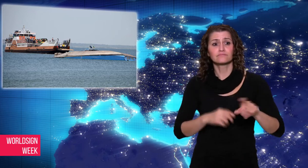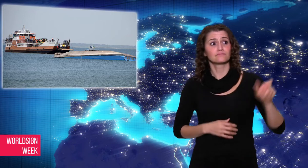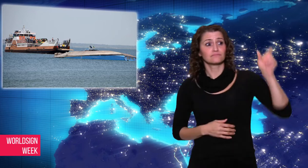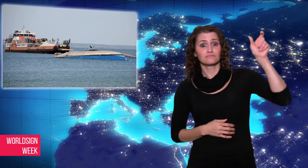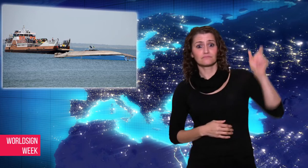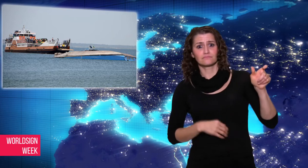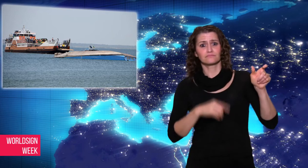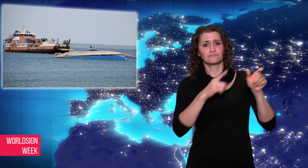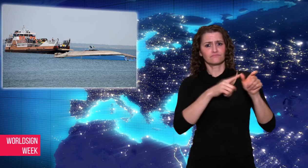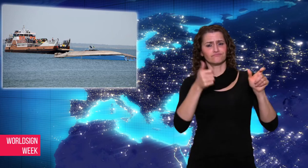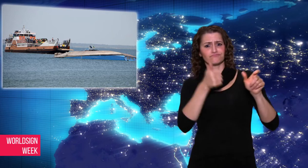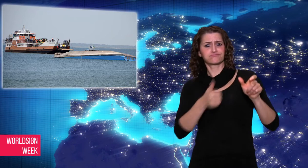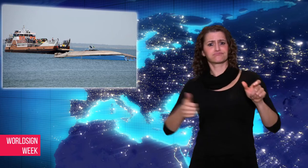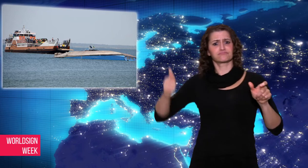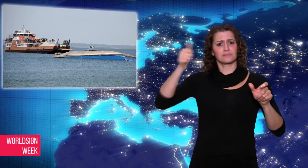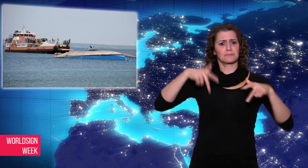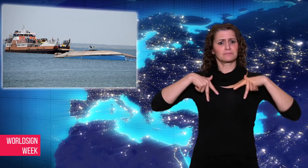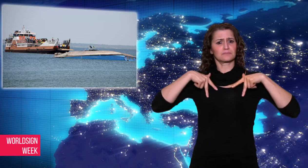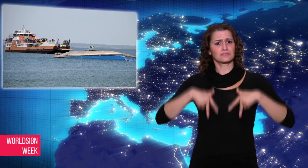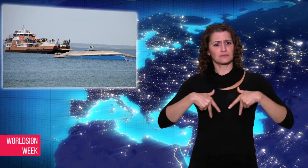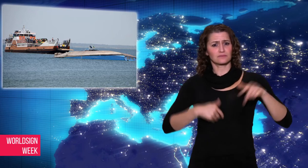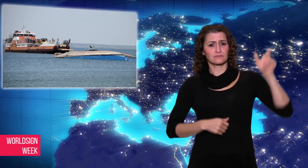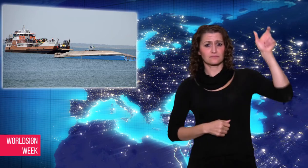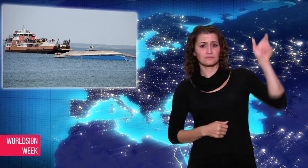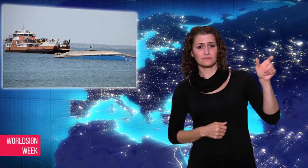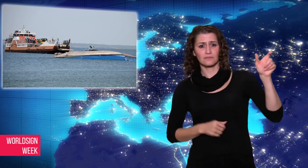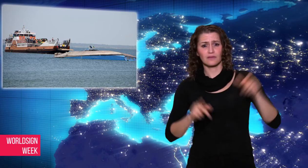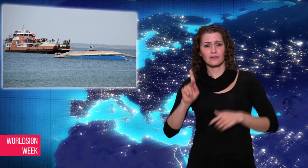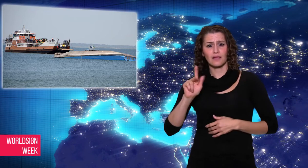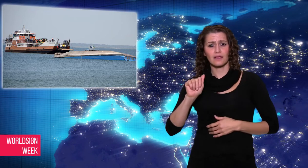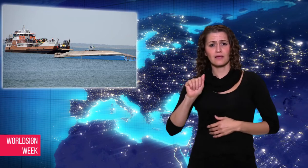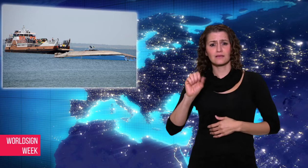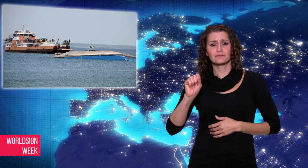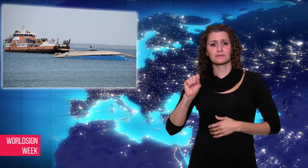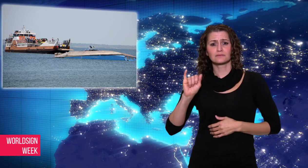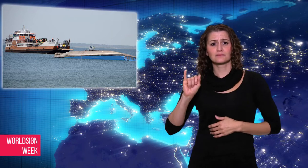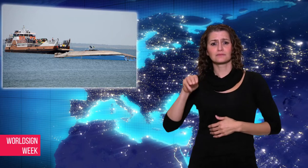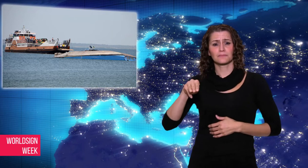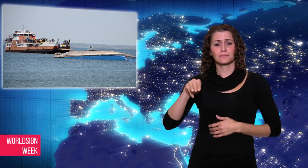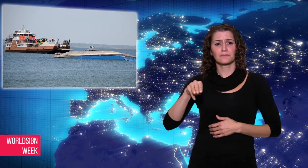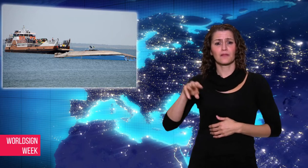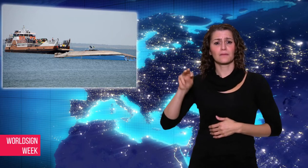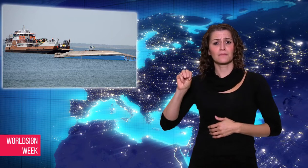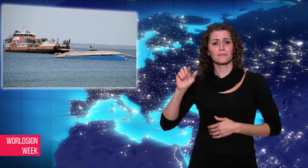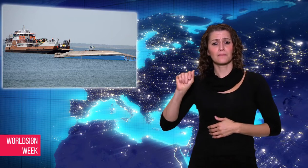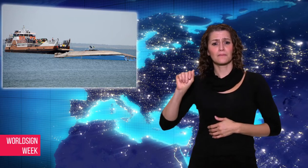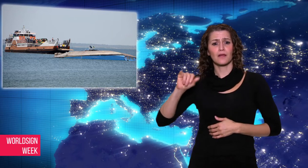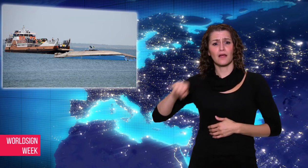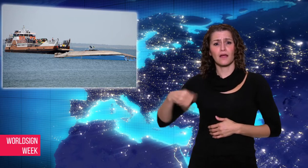on Monday, and prime minister